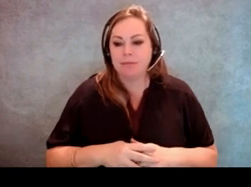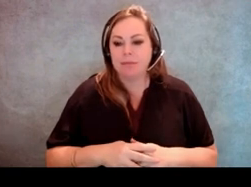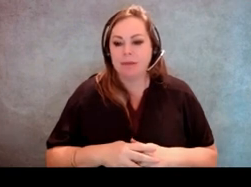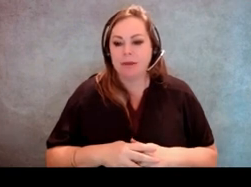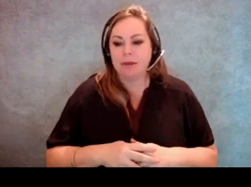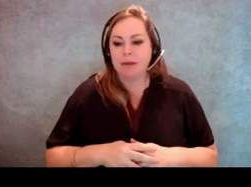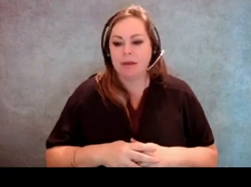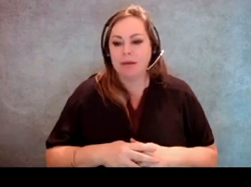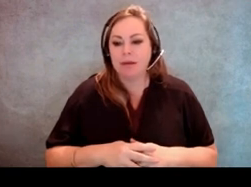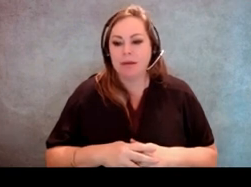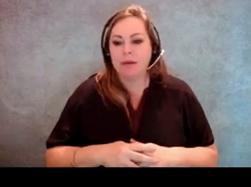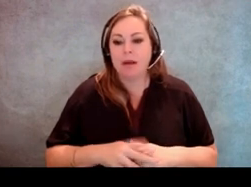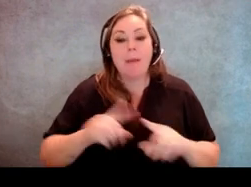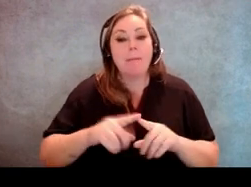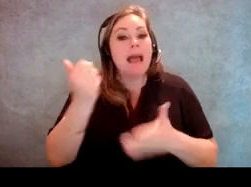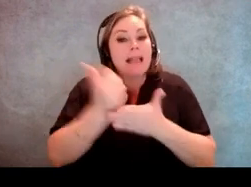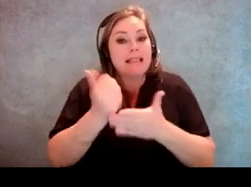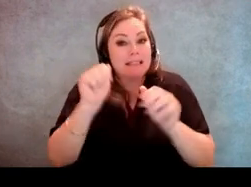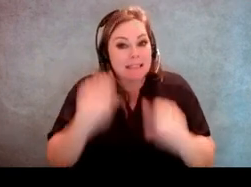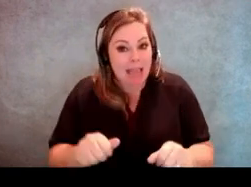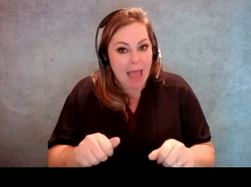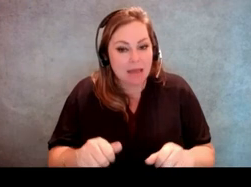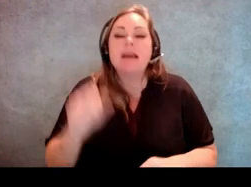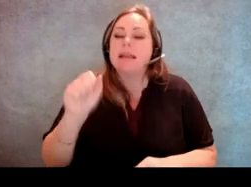[Jeff Miller] Their assistant can help them